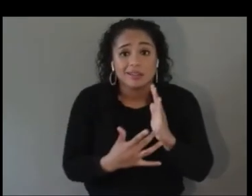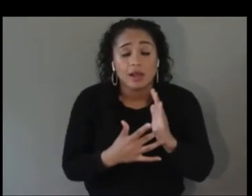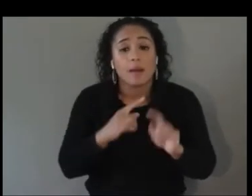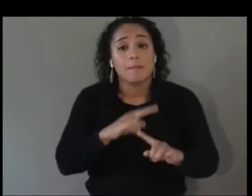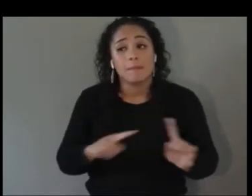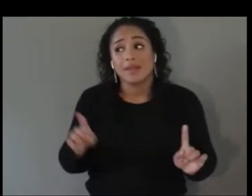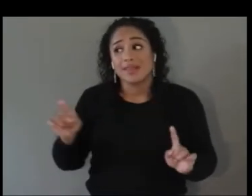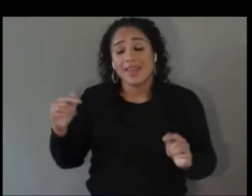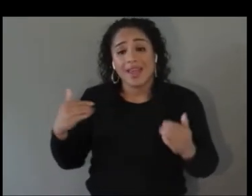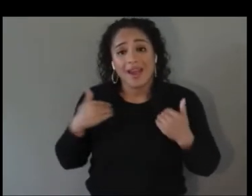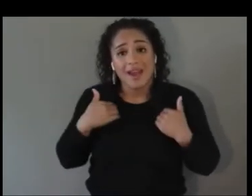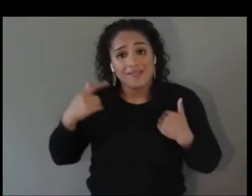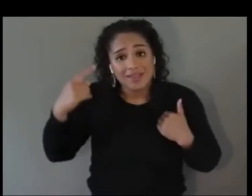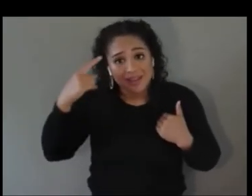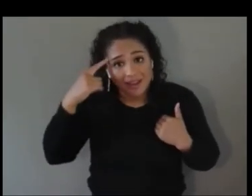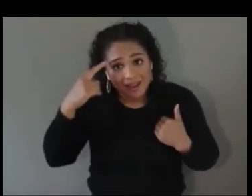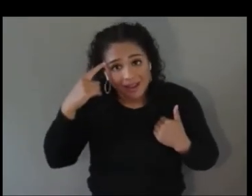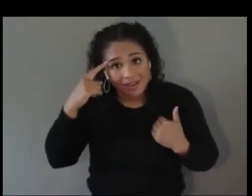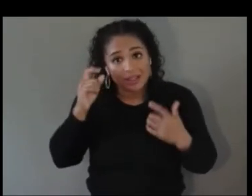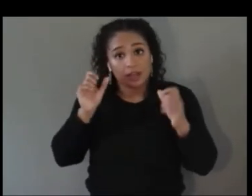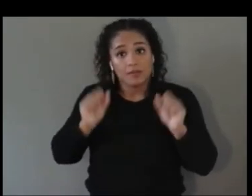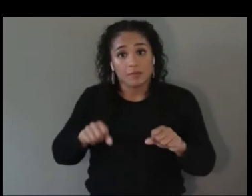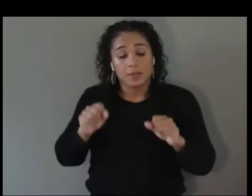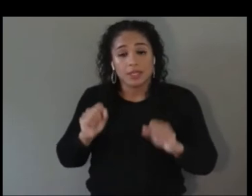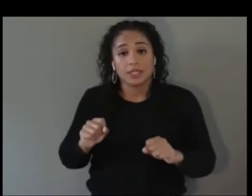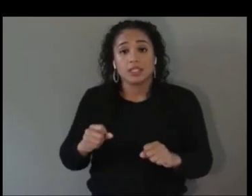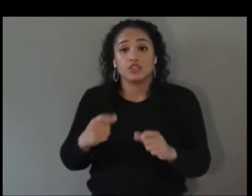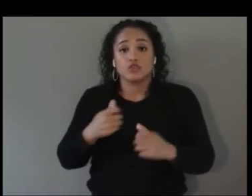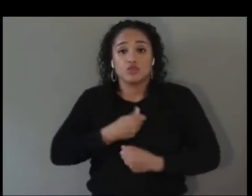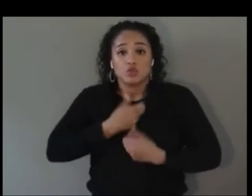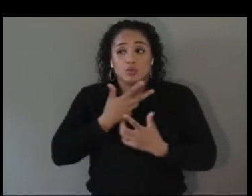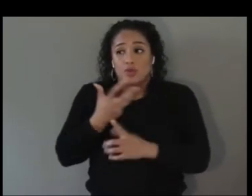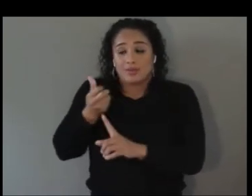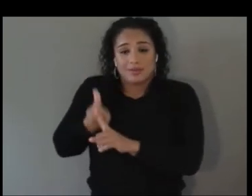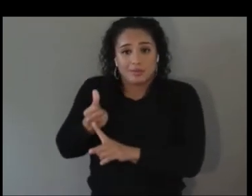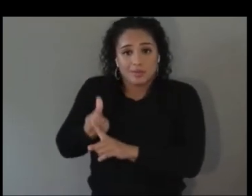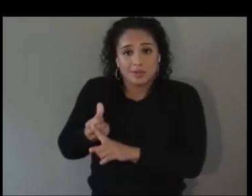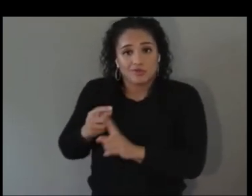express themselves in a variety of ways. I think let's start with tool building, with training,